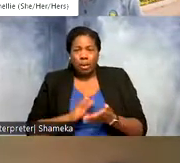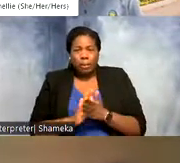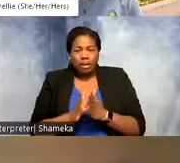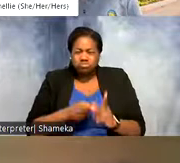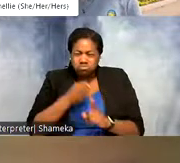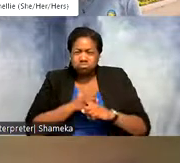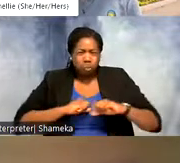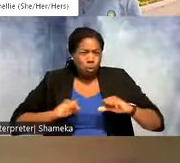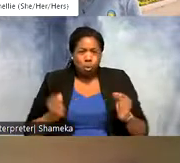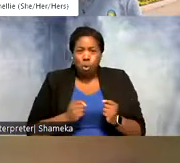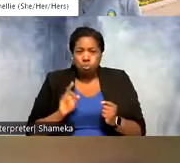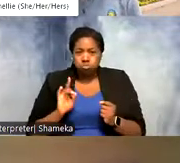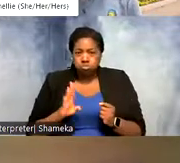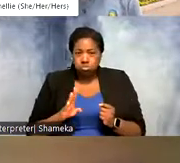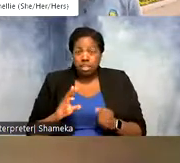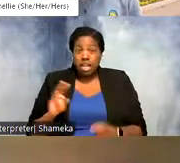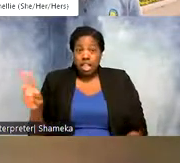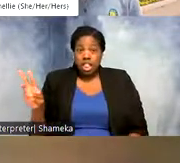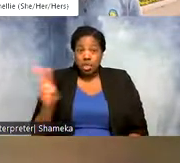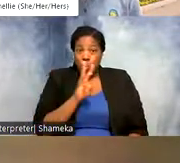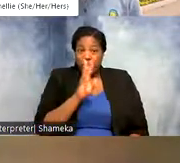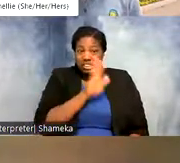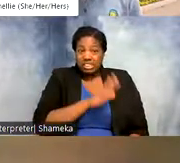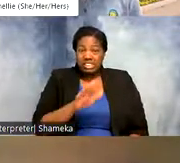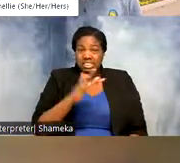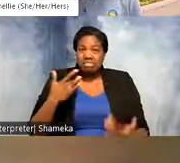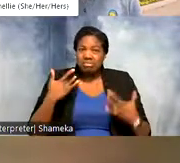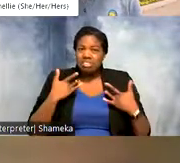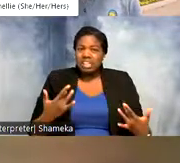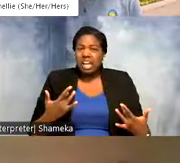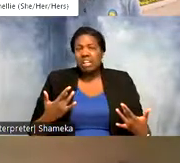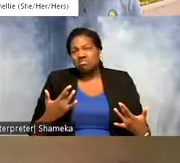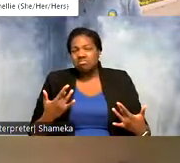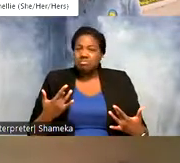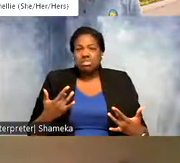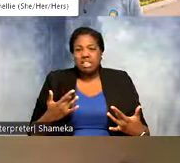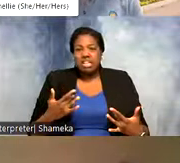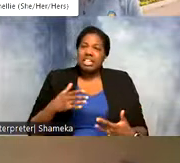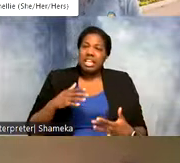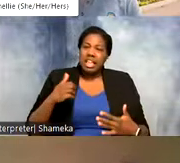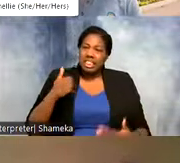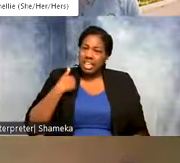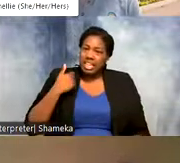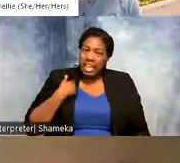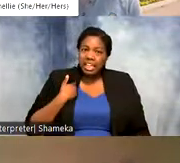western hemisphere we see many shorebirds will spend the Canadian or U.S. winter down in warmer